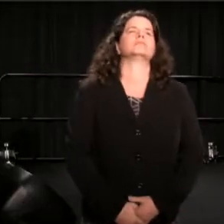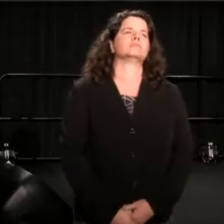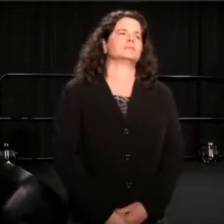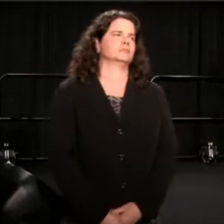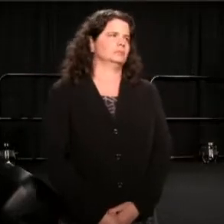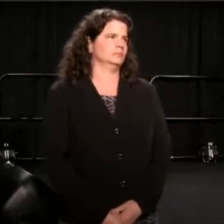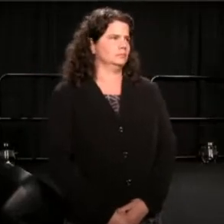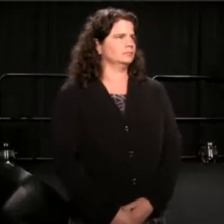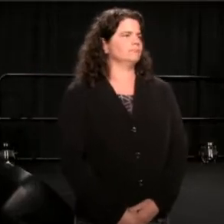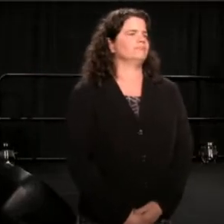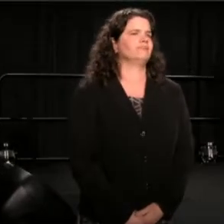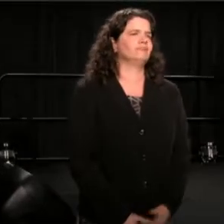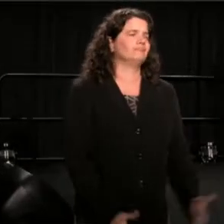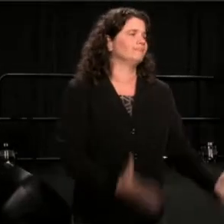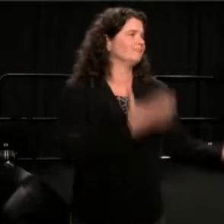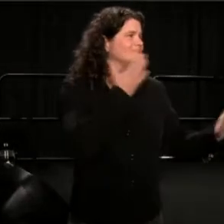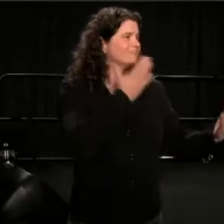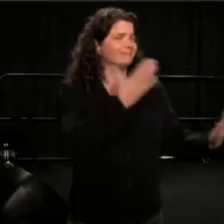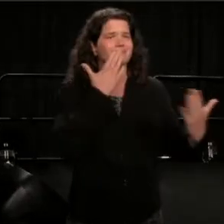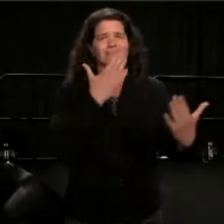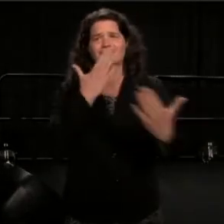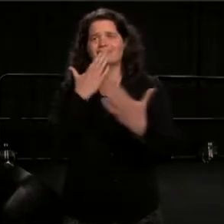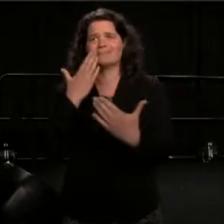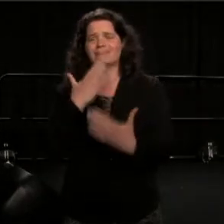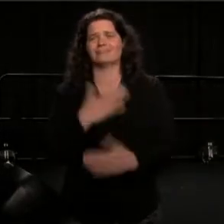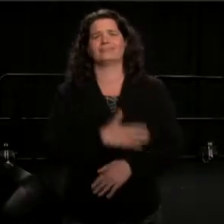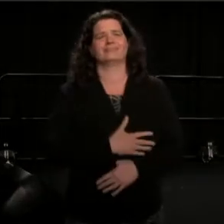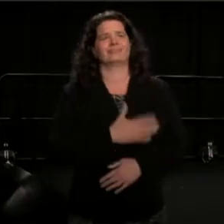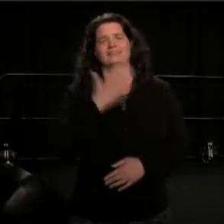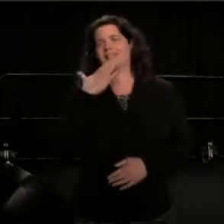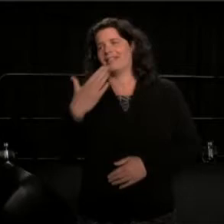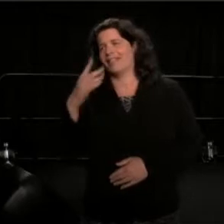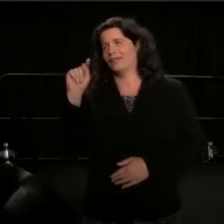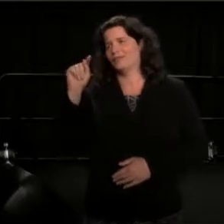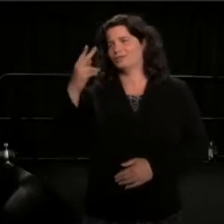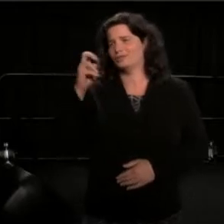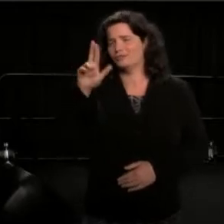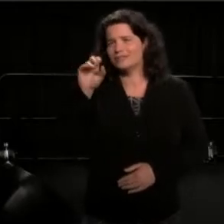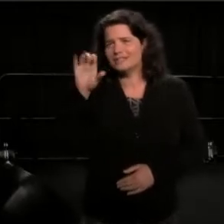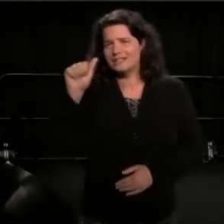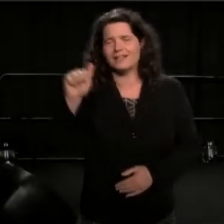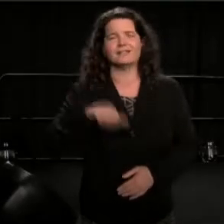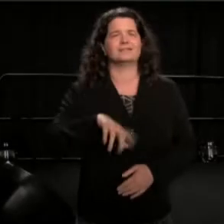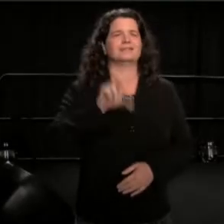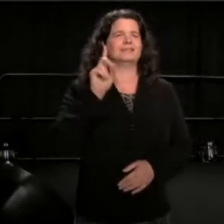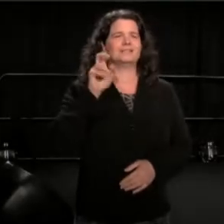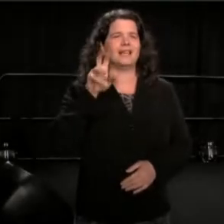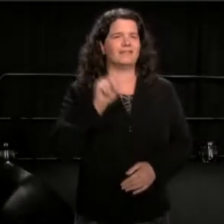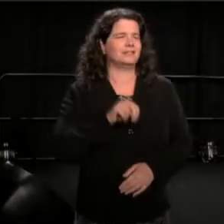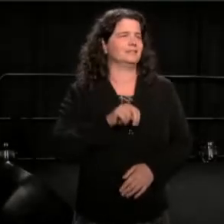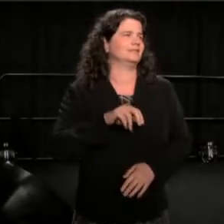(Anna) Thank you so very much, and thank you Theresa, thank you Devon, , Hannah, Fenland, Natalie Stringer,